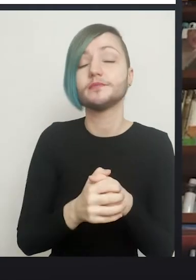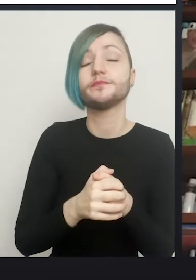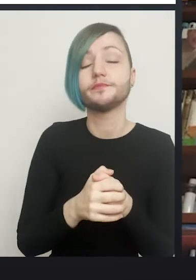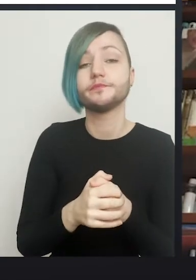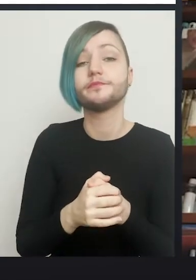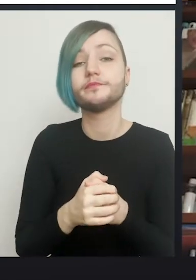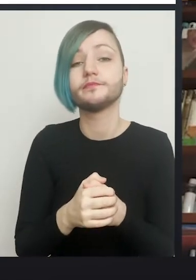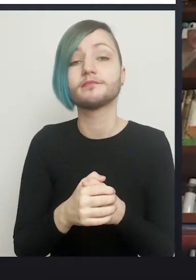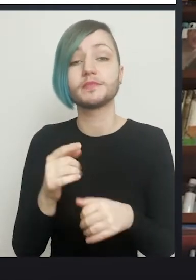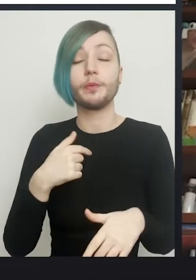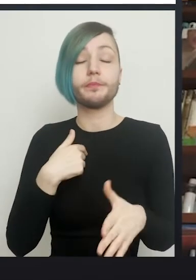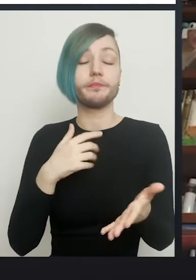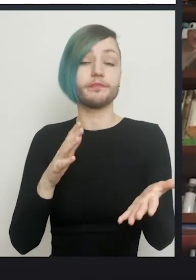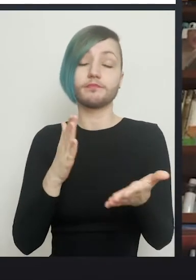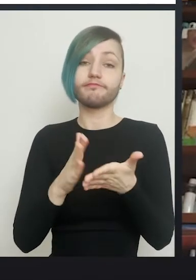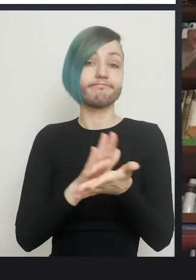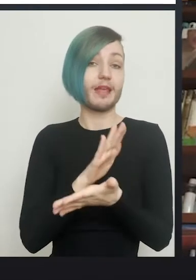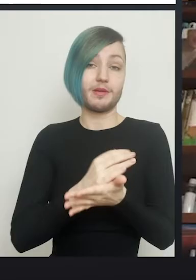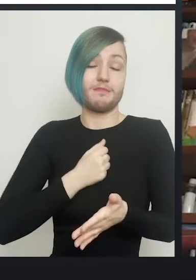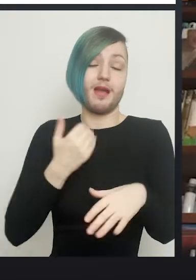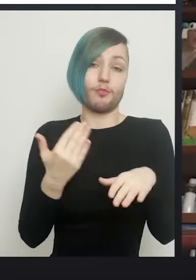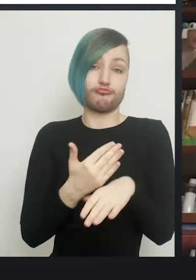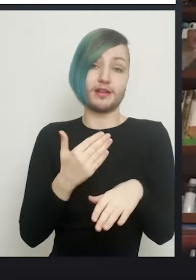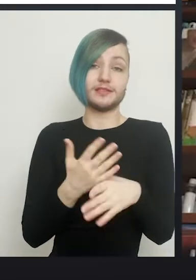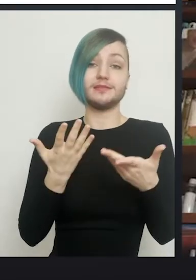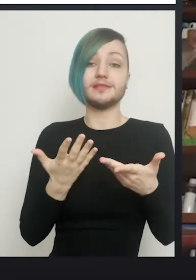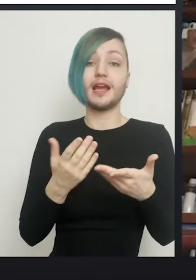I'm pleased to say in my own practice meatal stenosis is